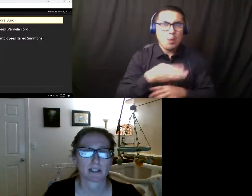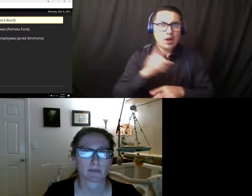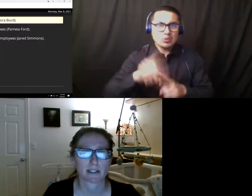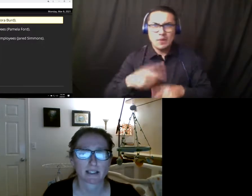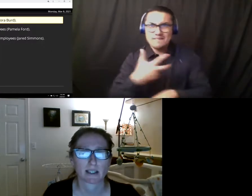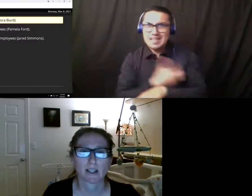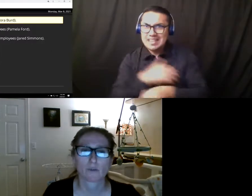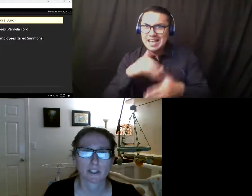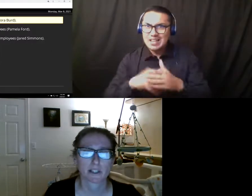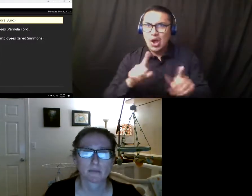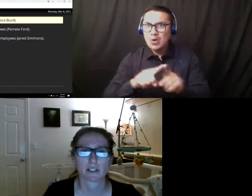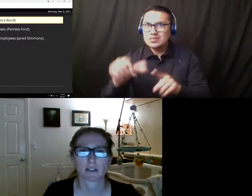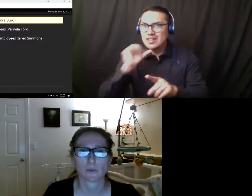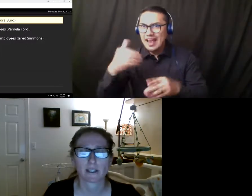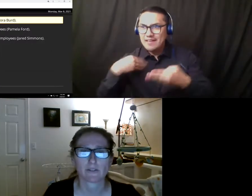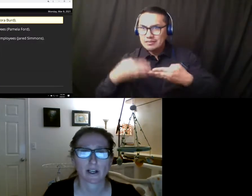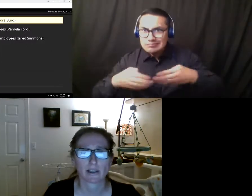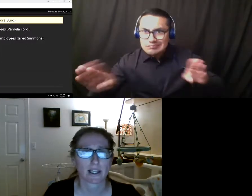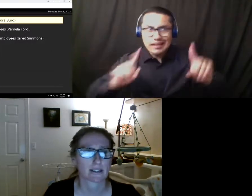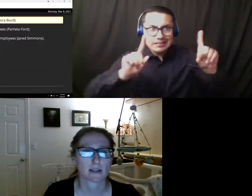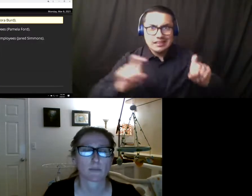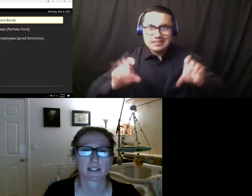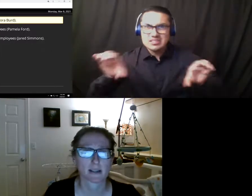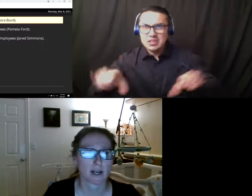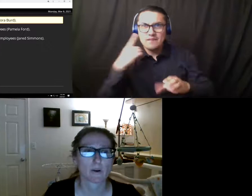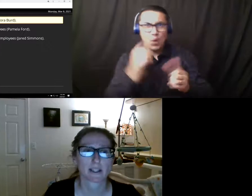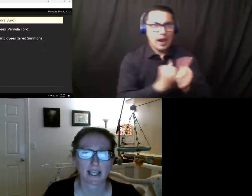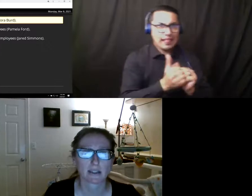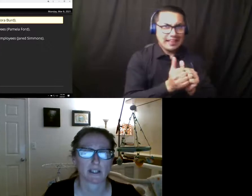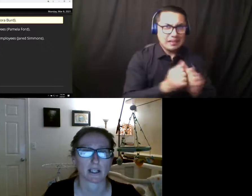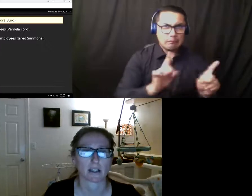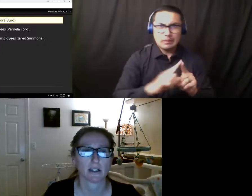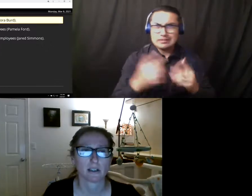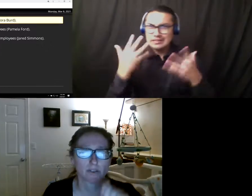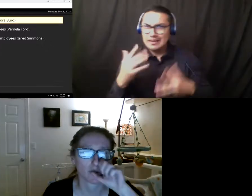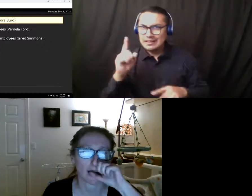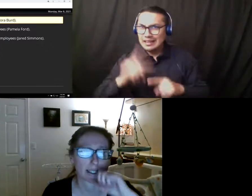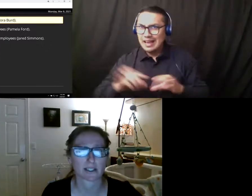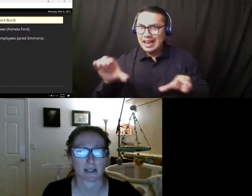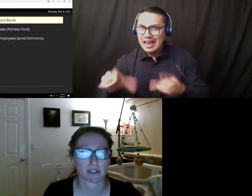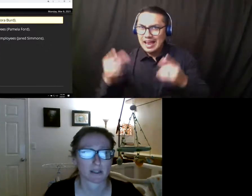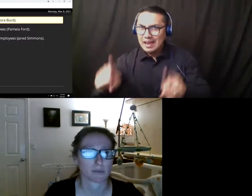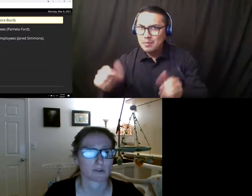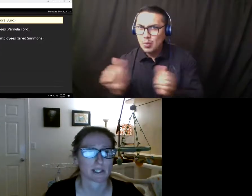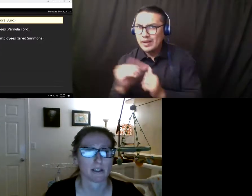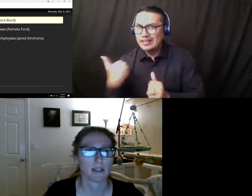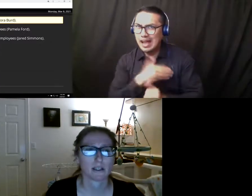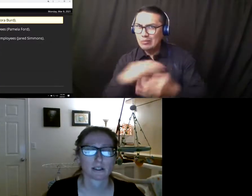widespread testing, which is being done weekly for athletics but somehow can't be done for the wider campus community.